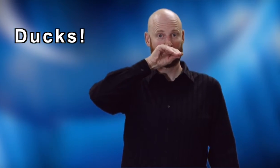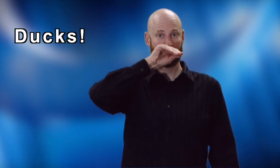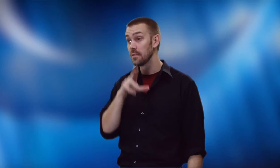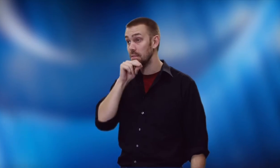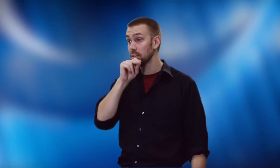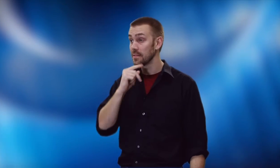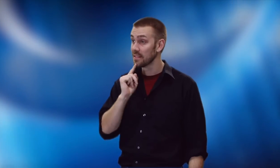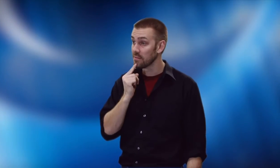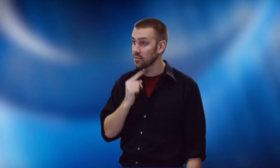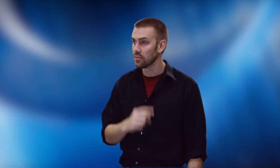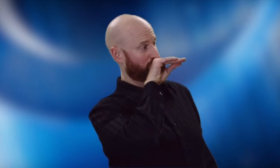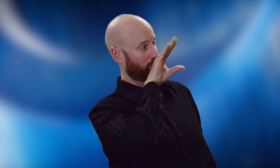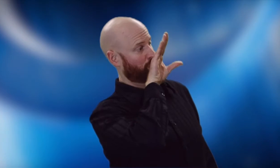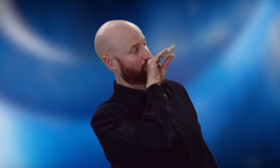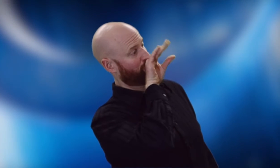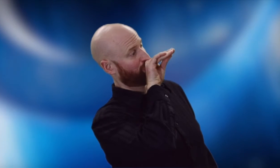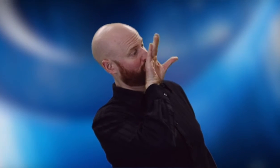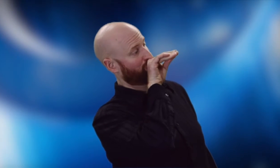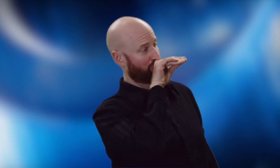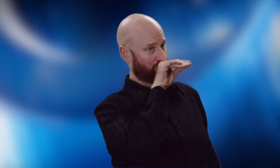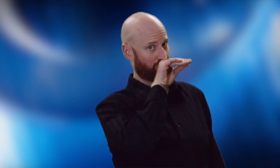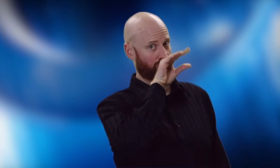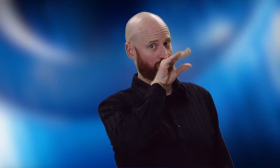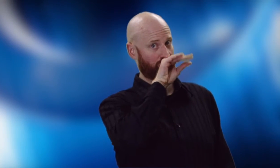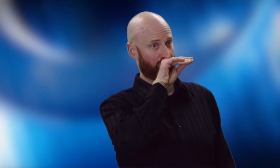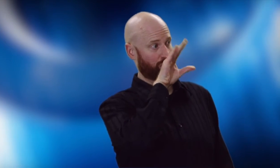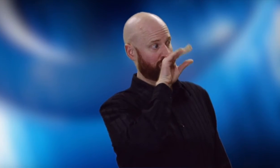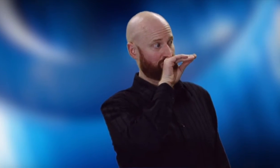Ducks, seriously ducks?? Quack, quack, quack, quack.